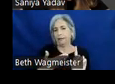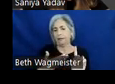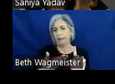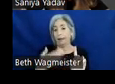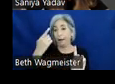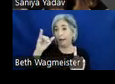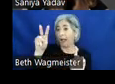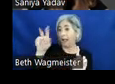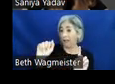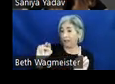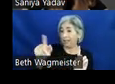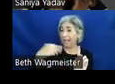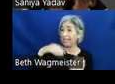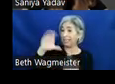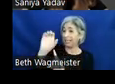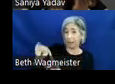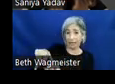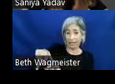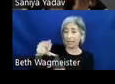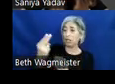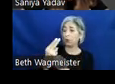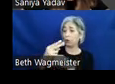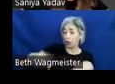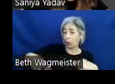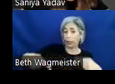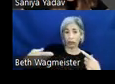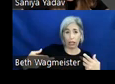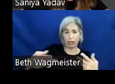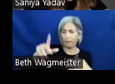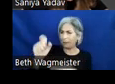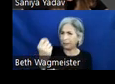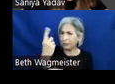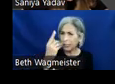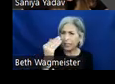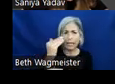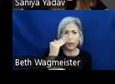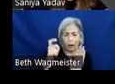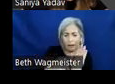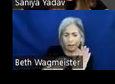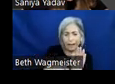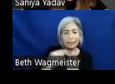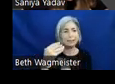he has cerebral palsy and using as wheelchair. He must understand and acknowledge that not all